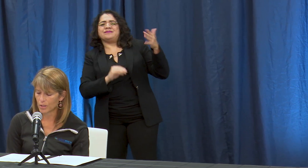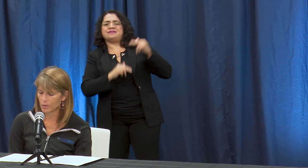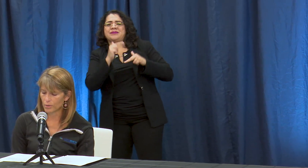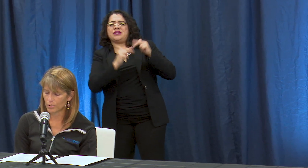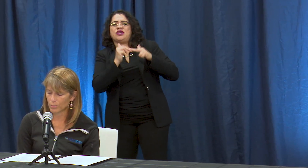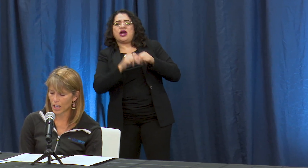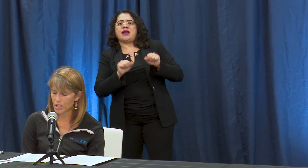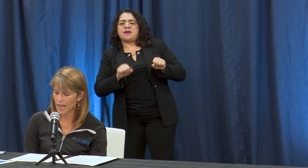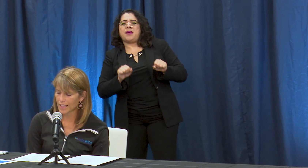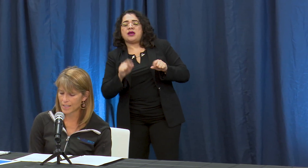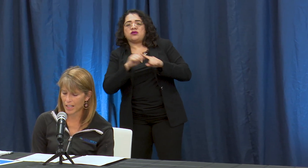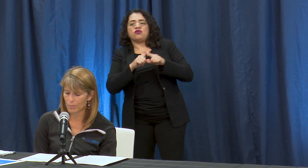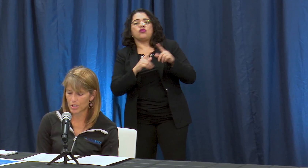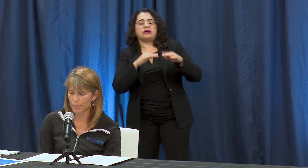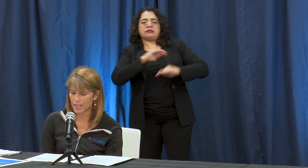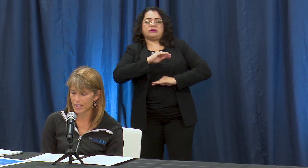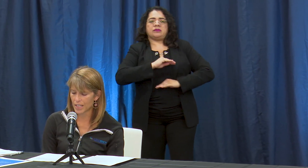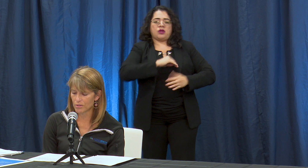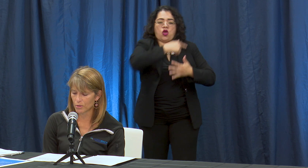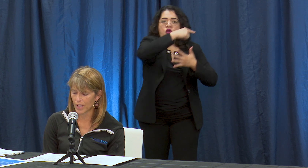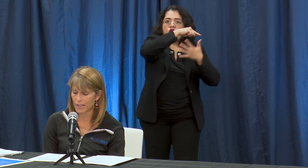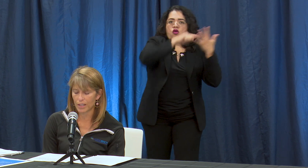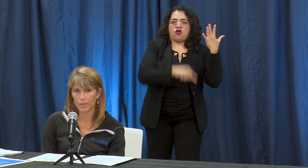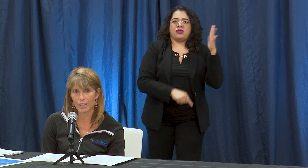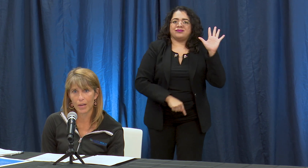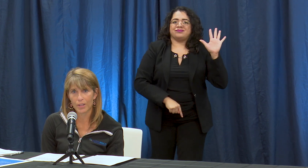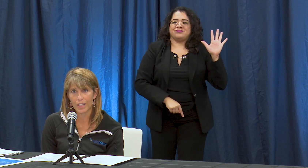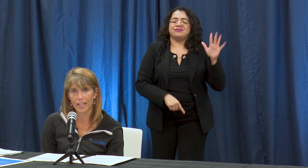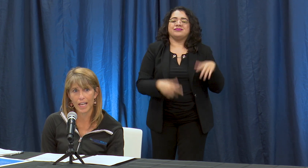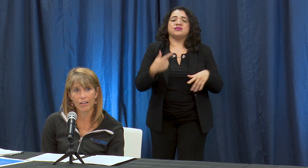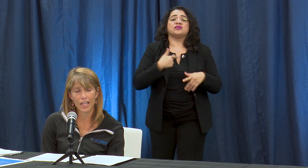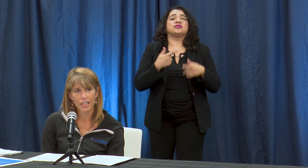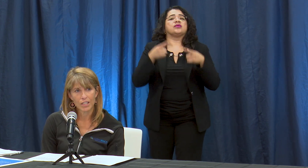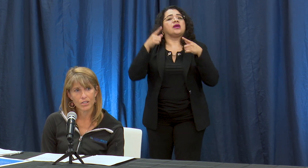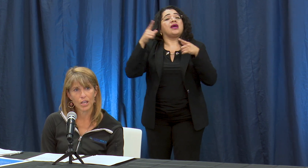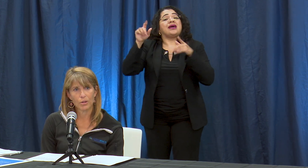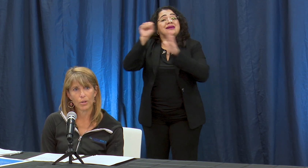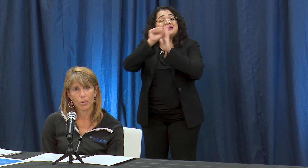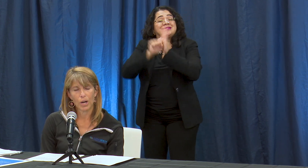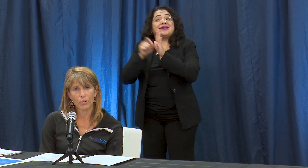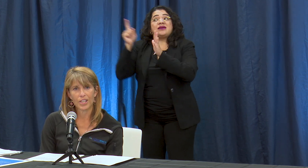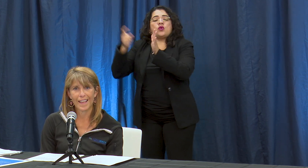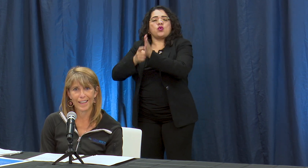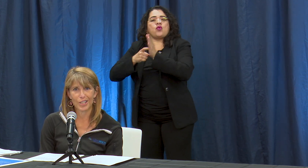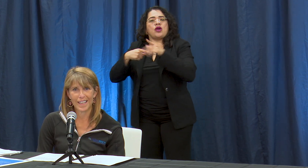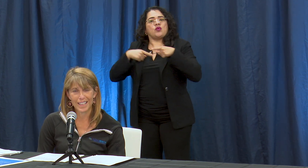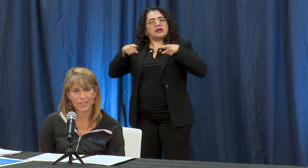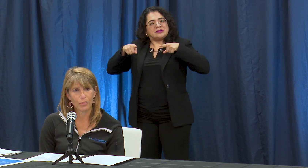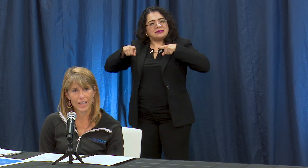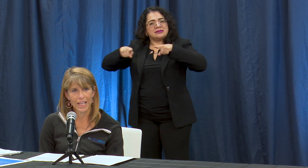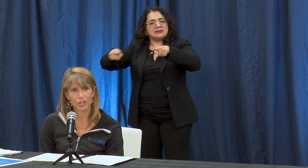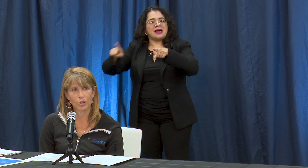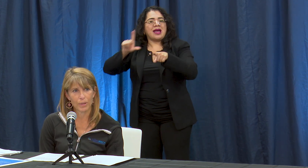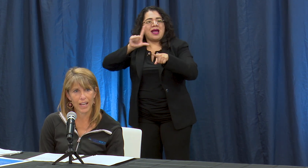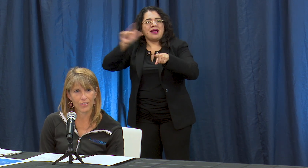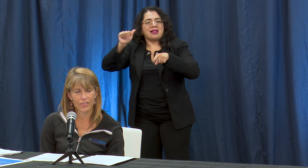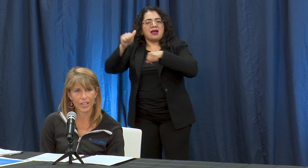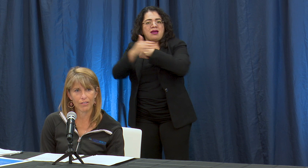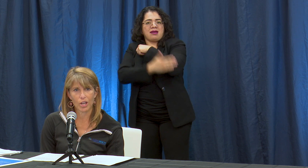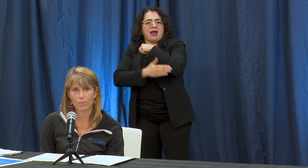we are tracking these elements but the state is requiring that we align with LA County. So while we're not there yet either we can't open as the City of Long